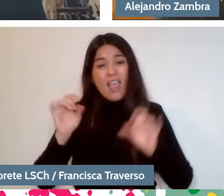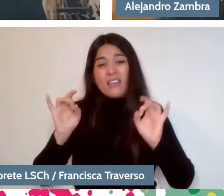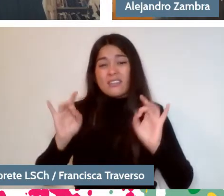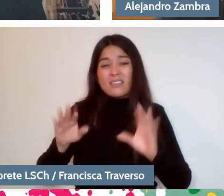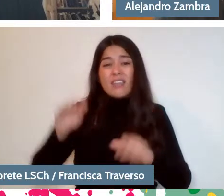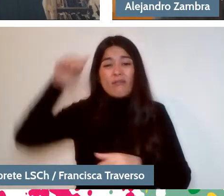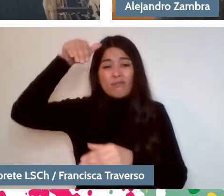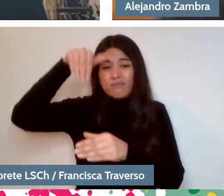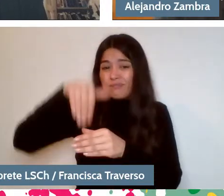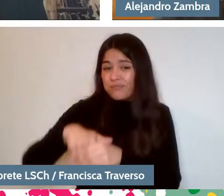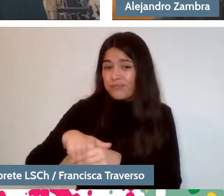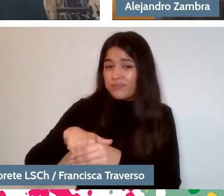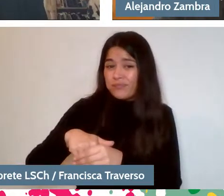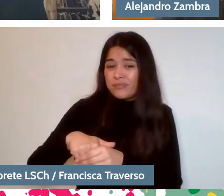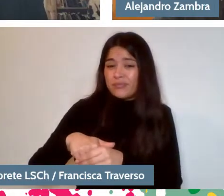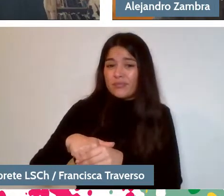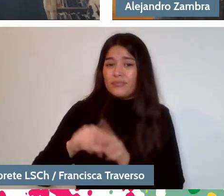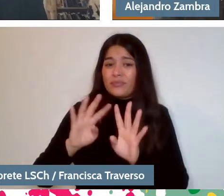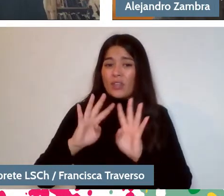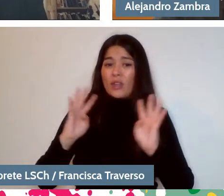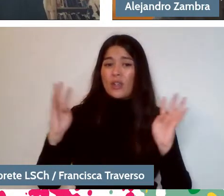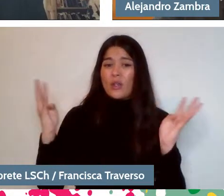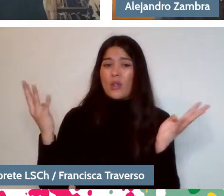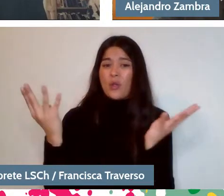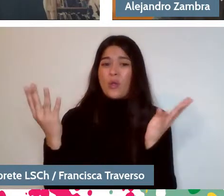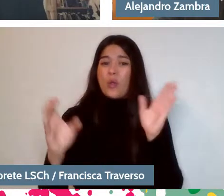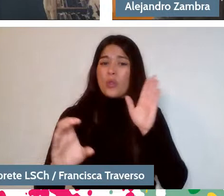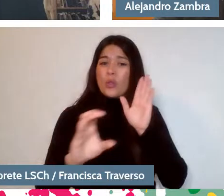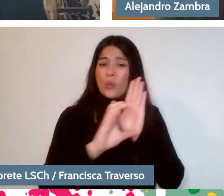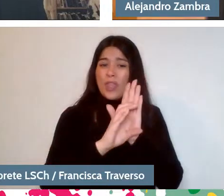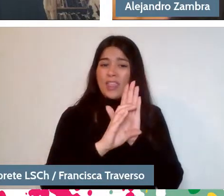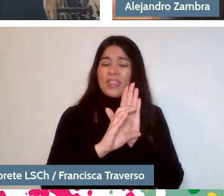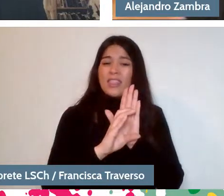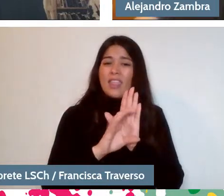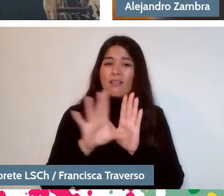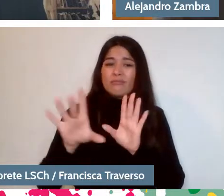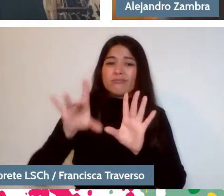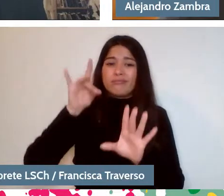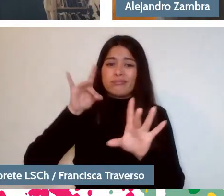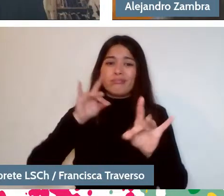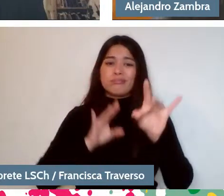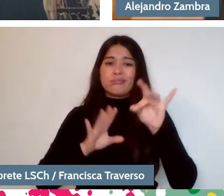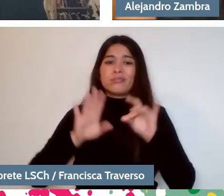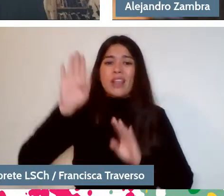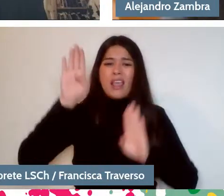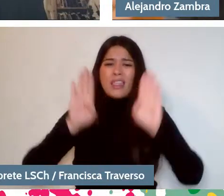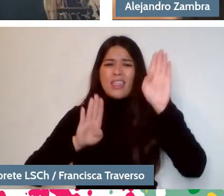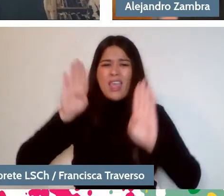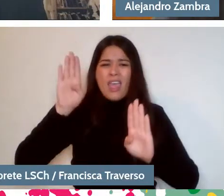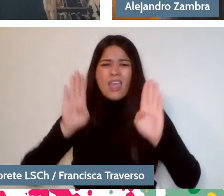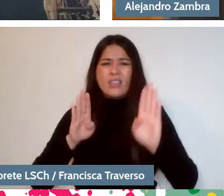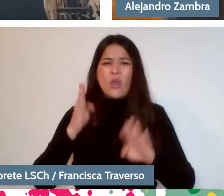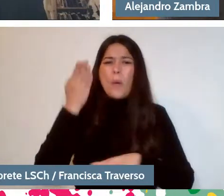the constituents had to be candidates, they had to ask for the people's vote.